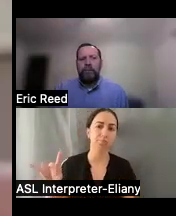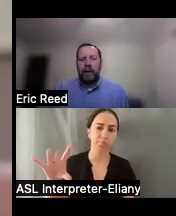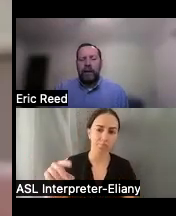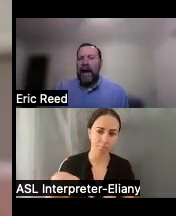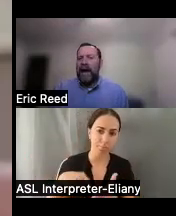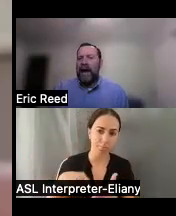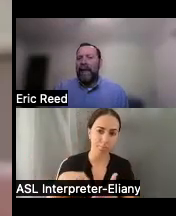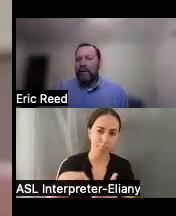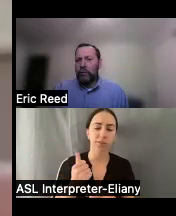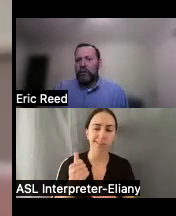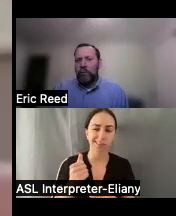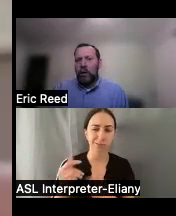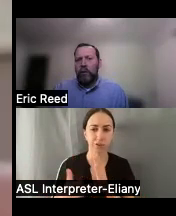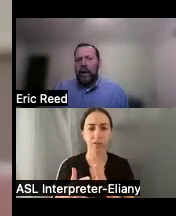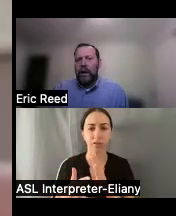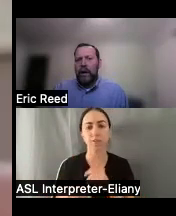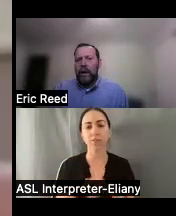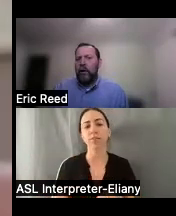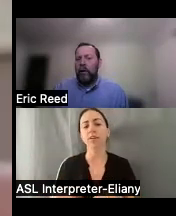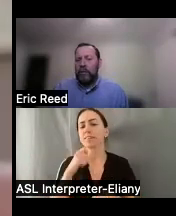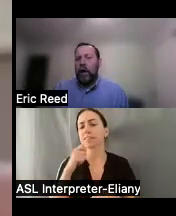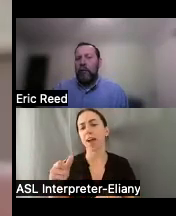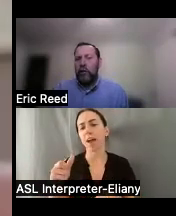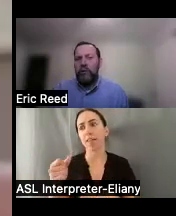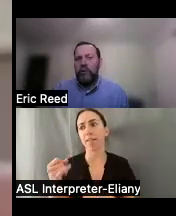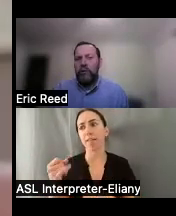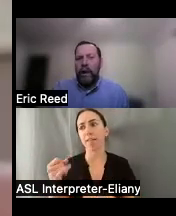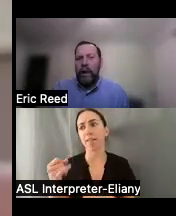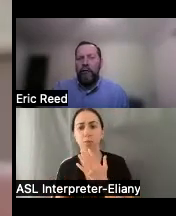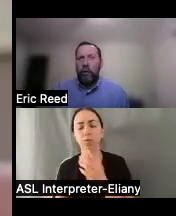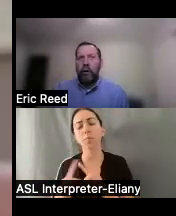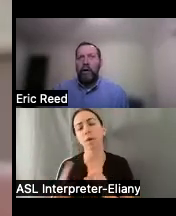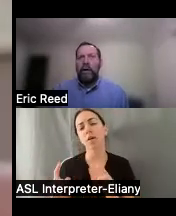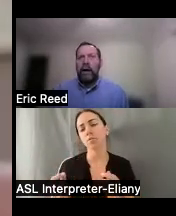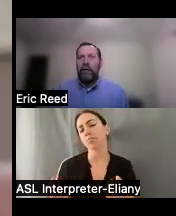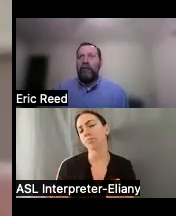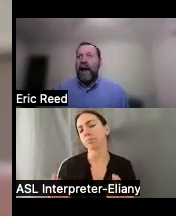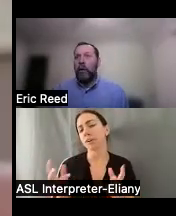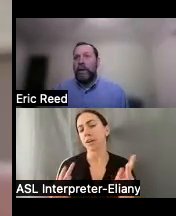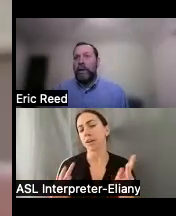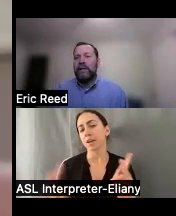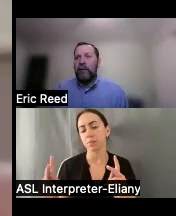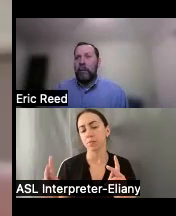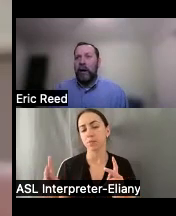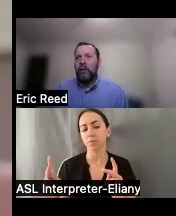it's not a last resort program although it's often used that way for uh the final piece of the puzzle